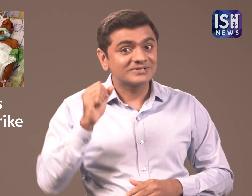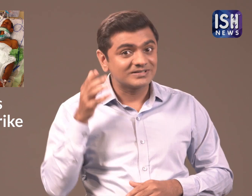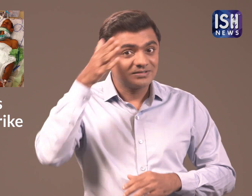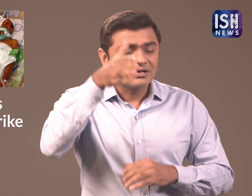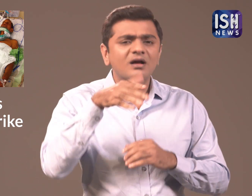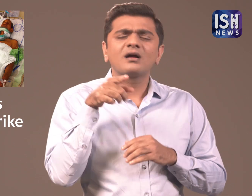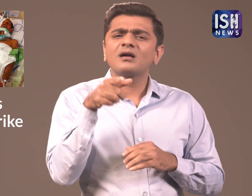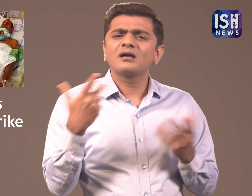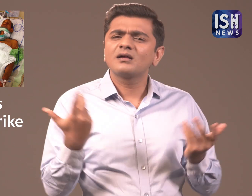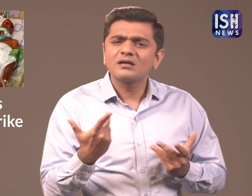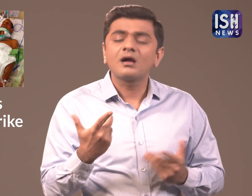Why are they on a strike?